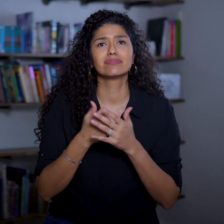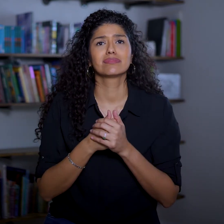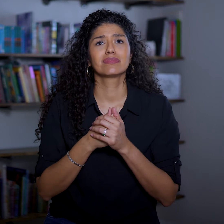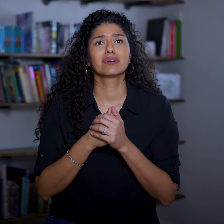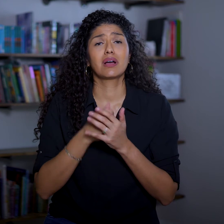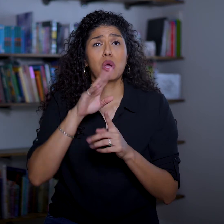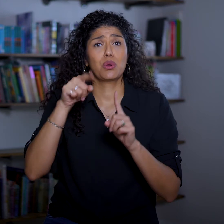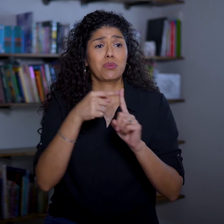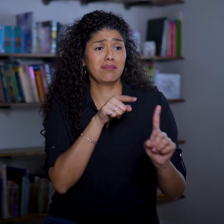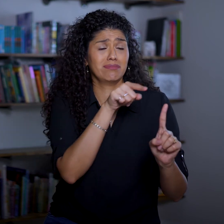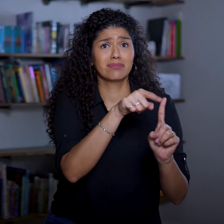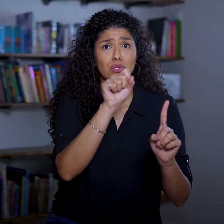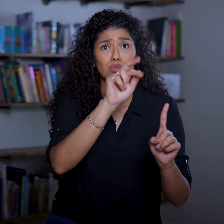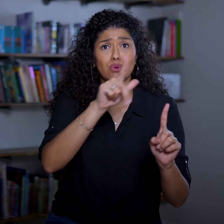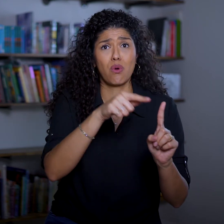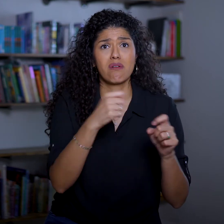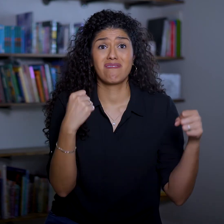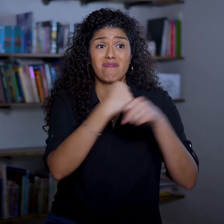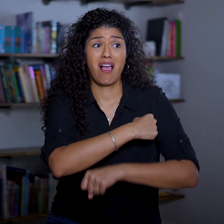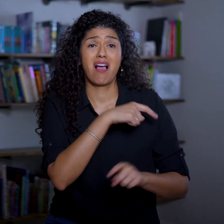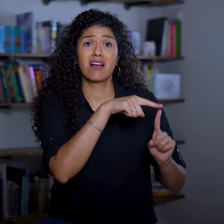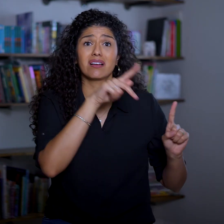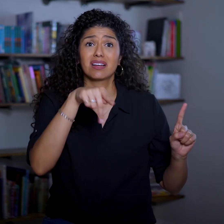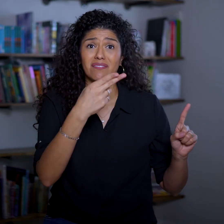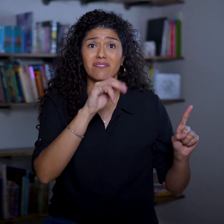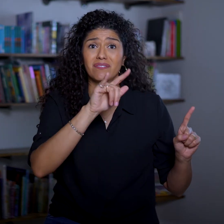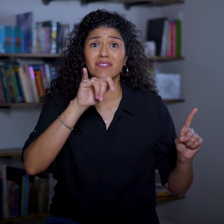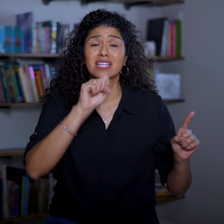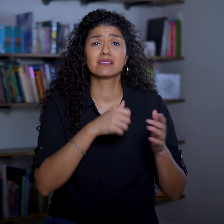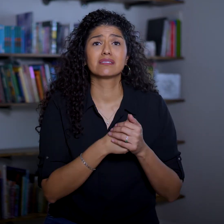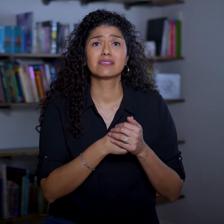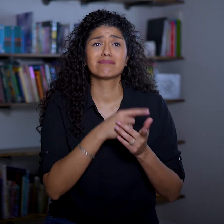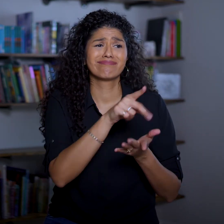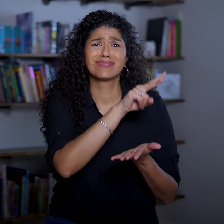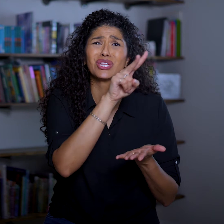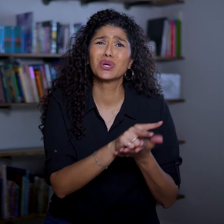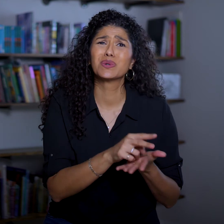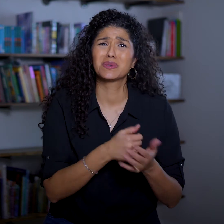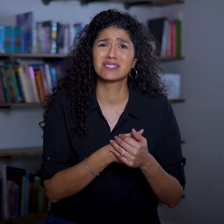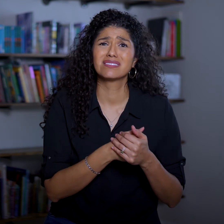When Saul fights the Phillies, he loses,